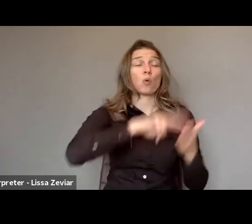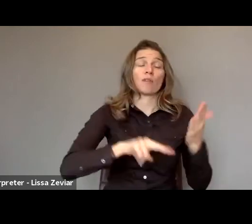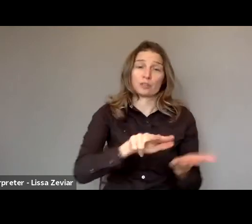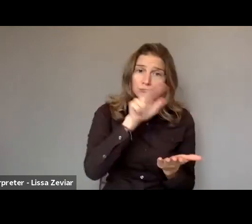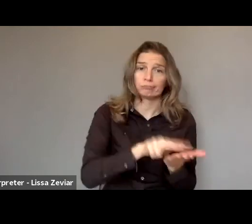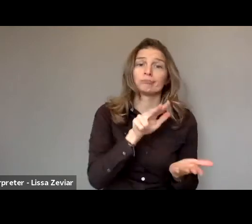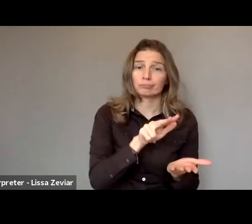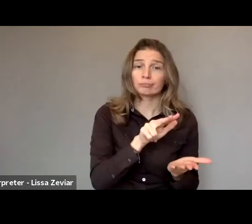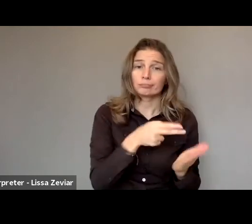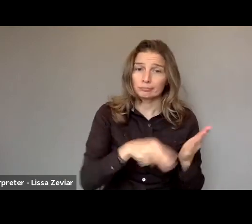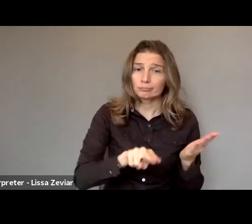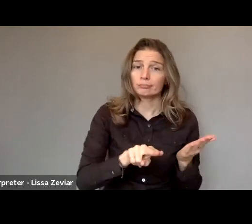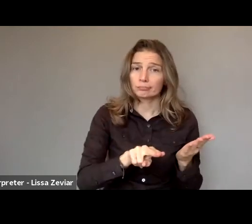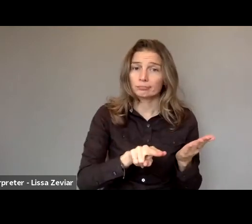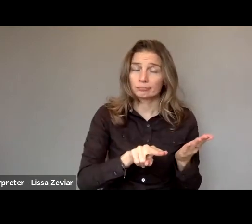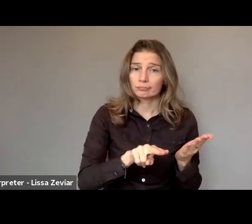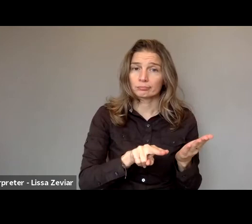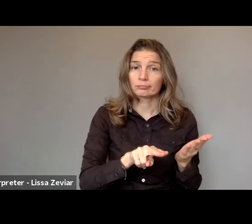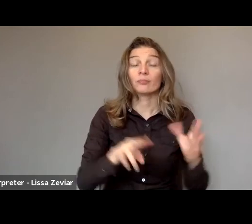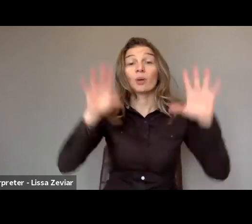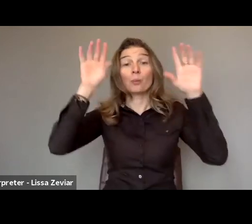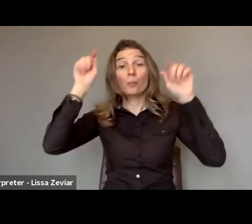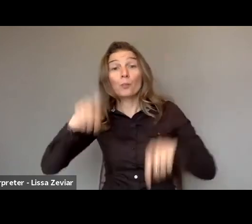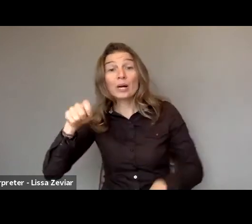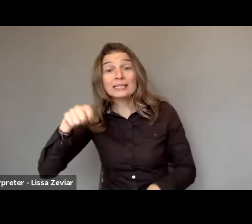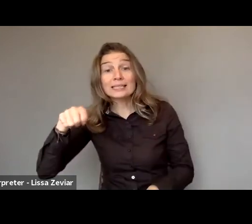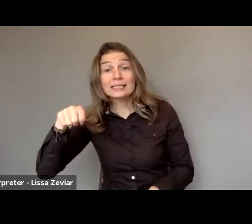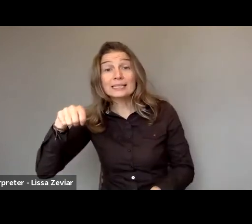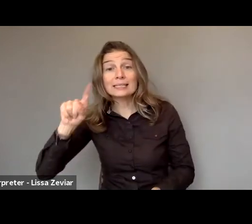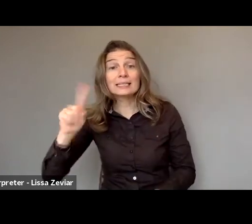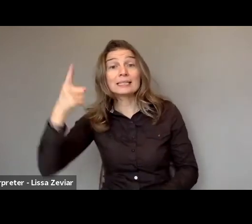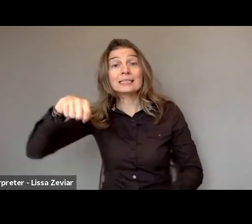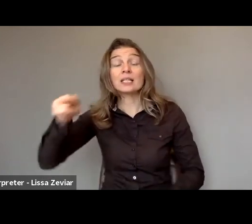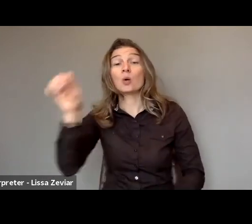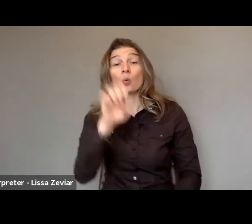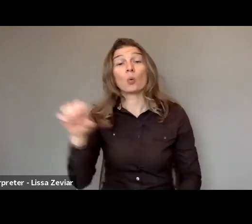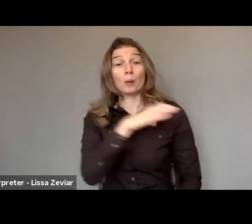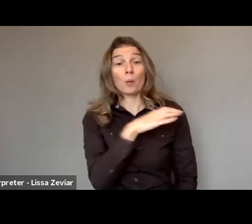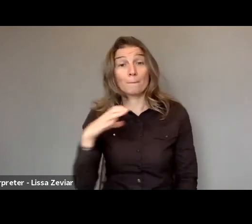And the President of the Commission has underlined